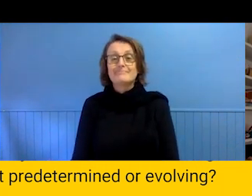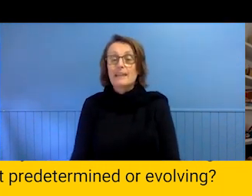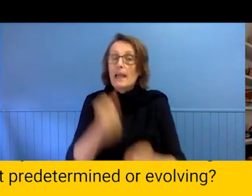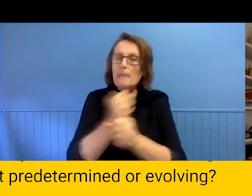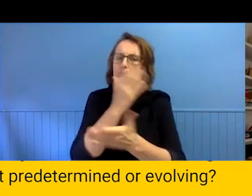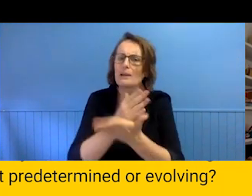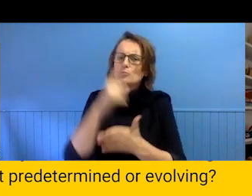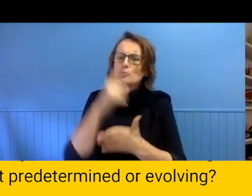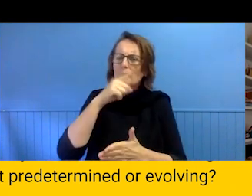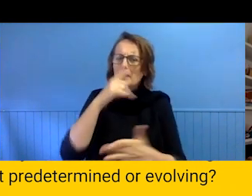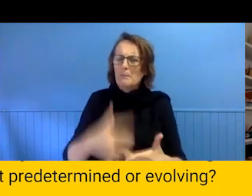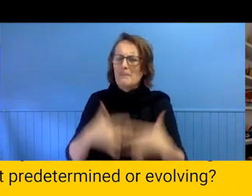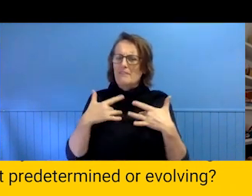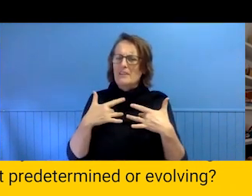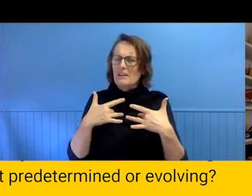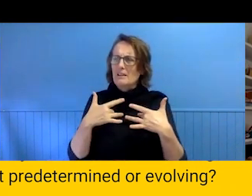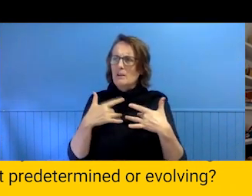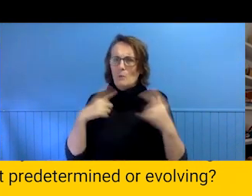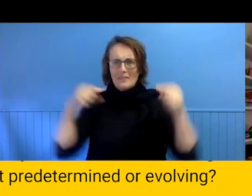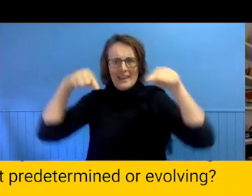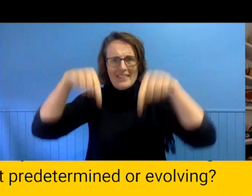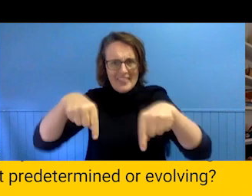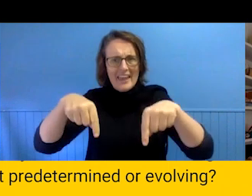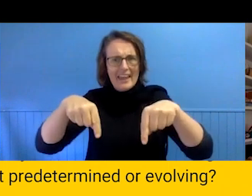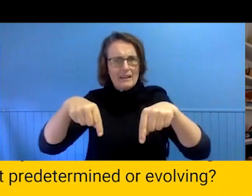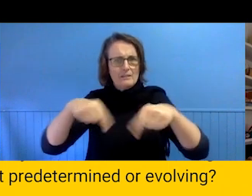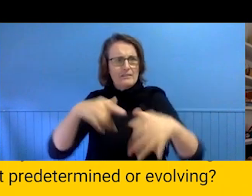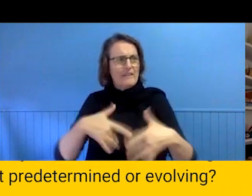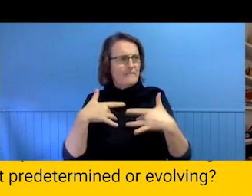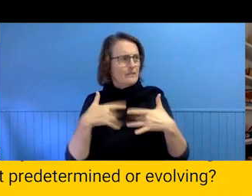peel like when they are present, they can be present -- feel like when they are present, they can be present. If there is this space that